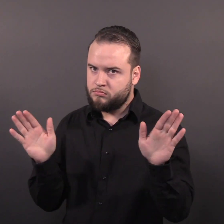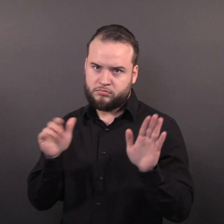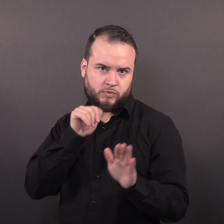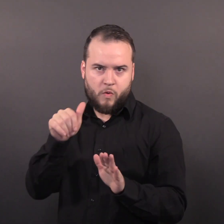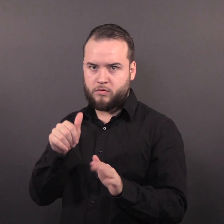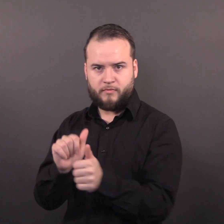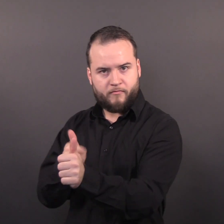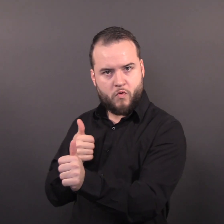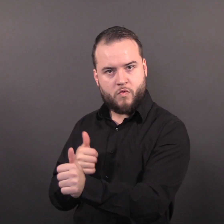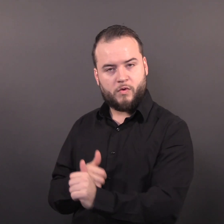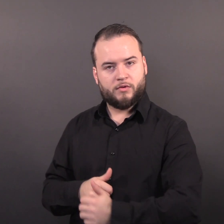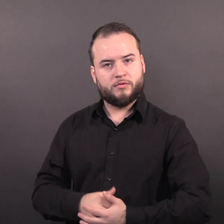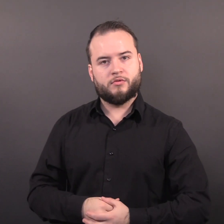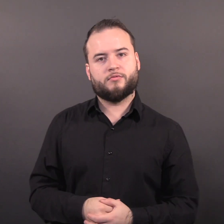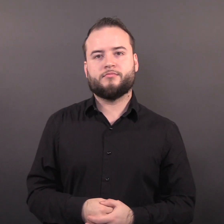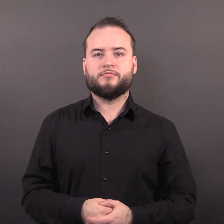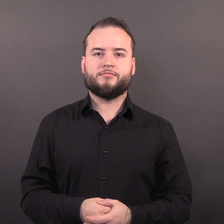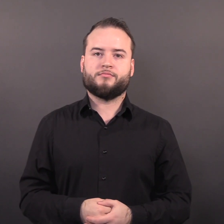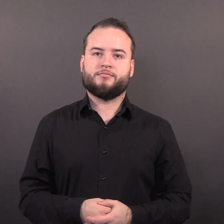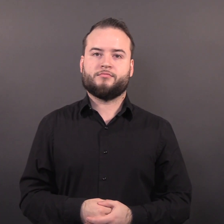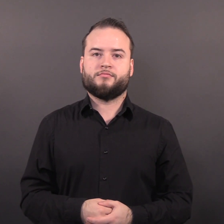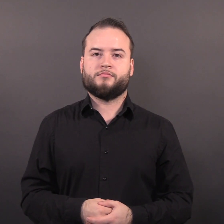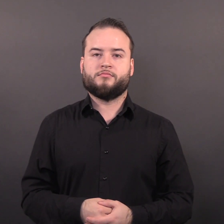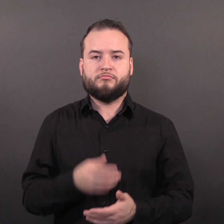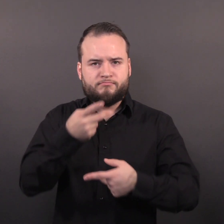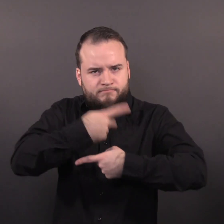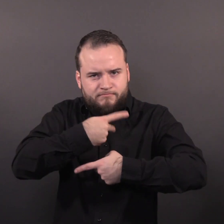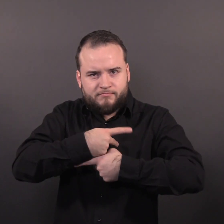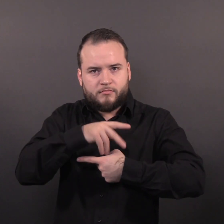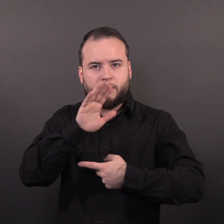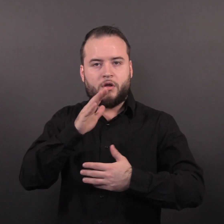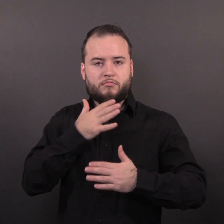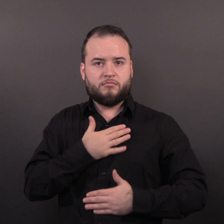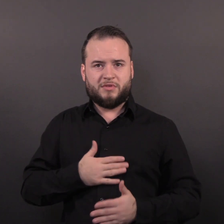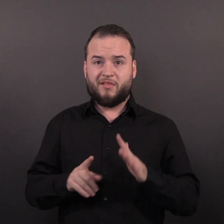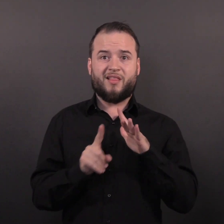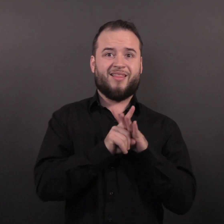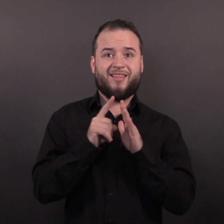Take care of your symptoms and your physical and mental health while you isolate